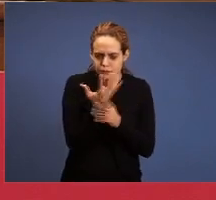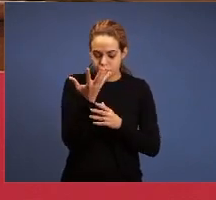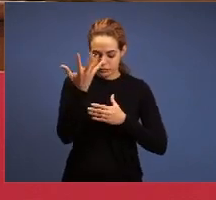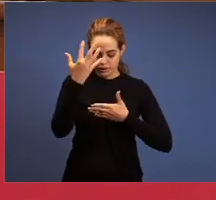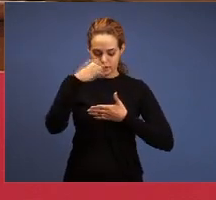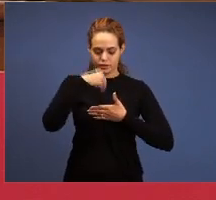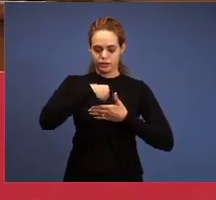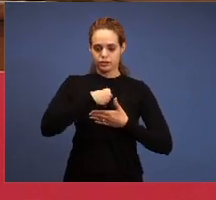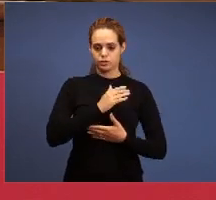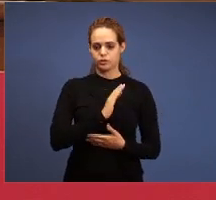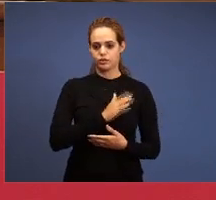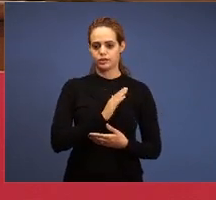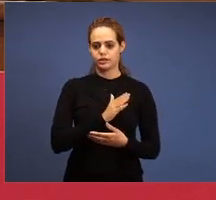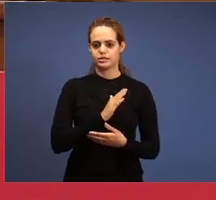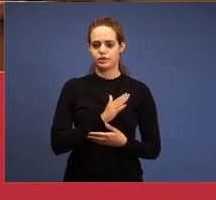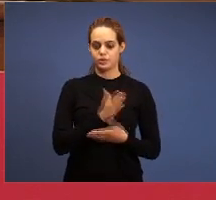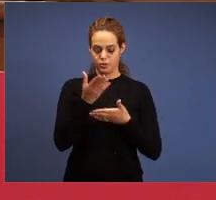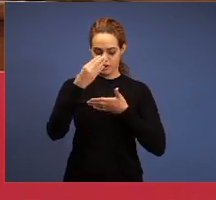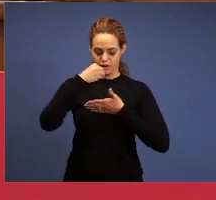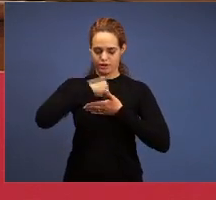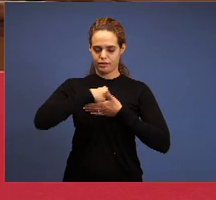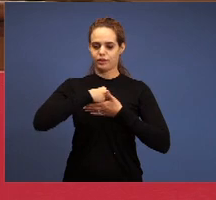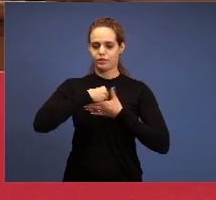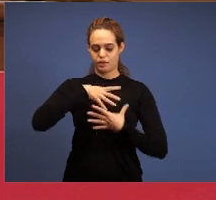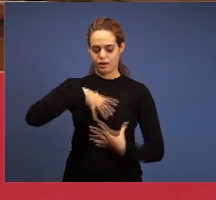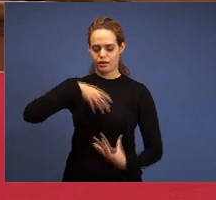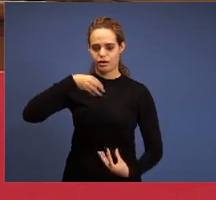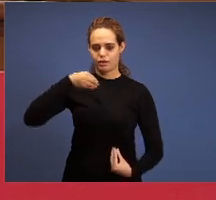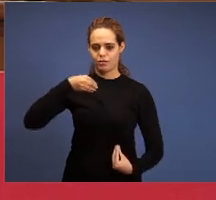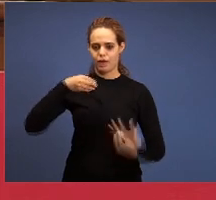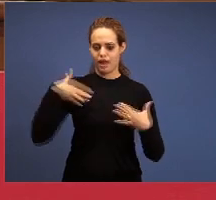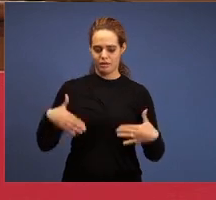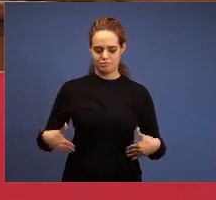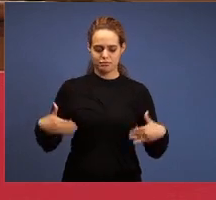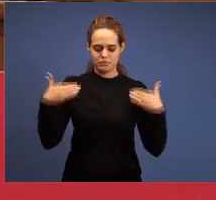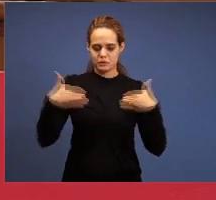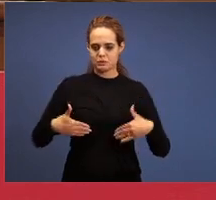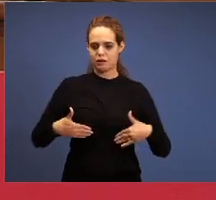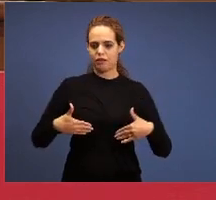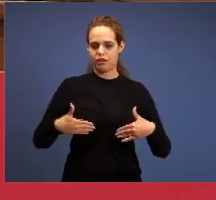outwardly. This is the great problem, this is the great difference, where exists the work